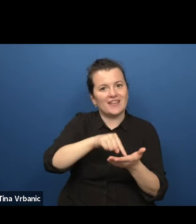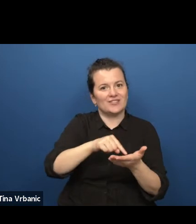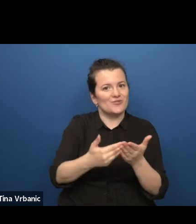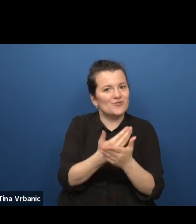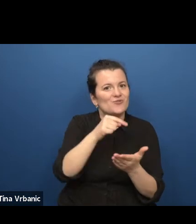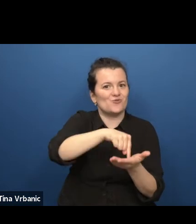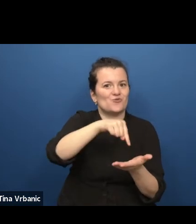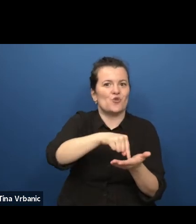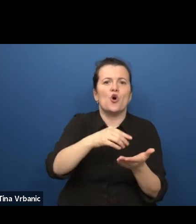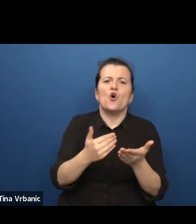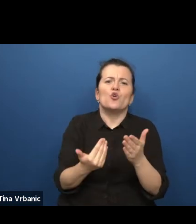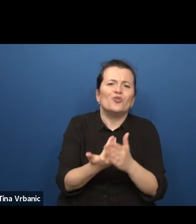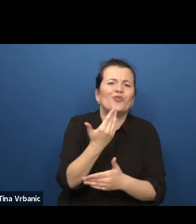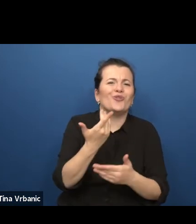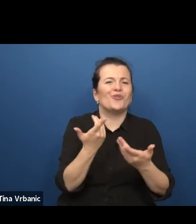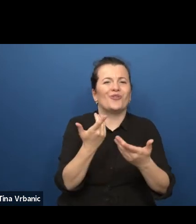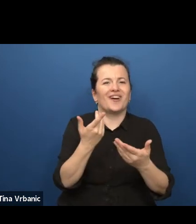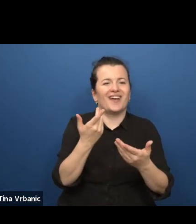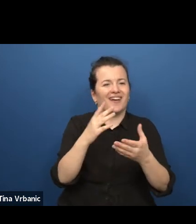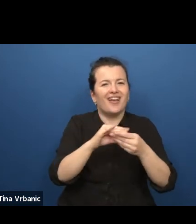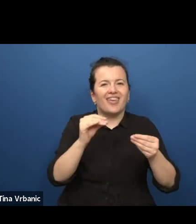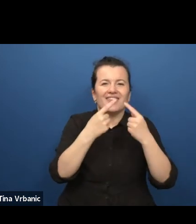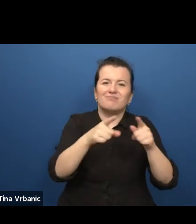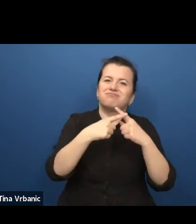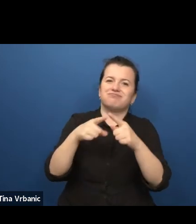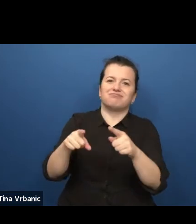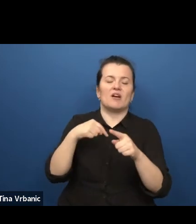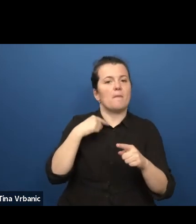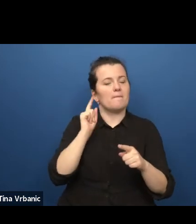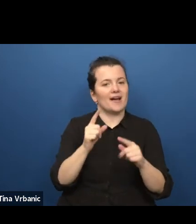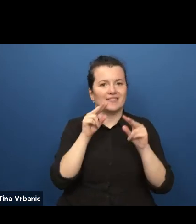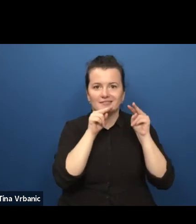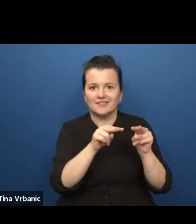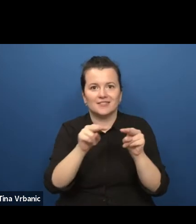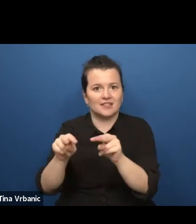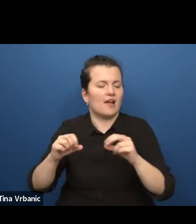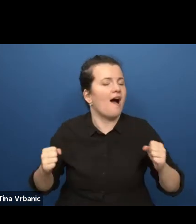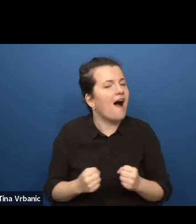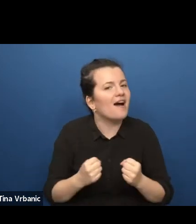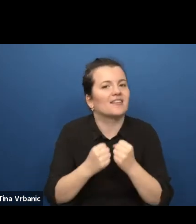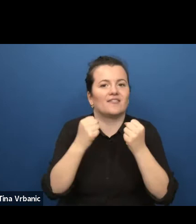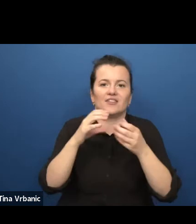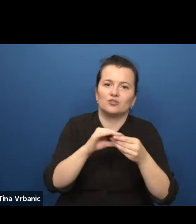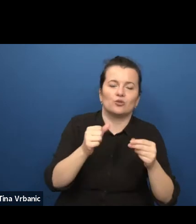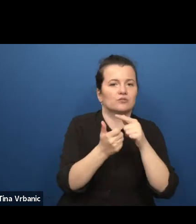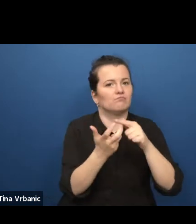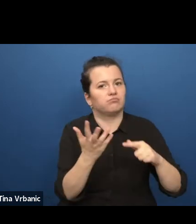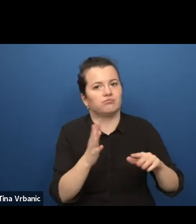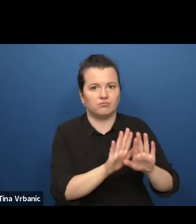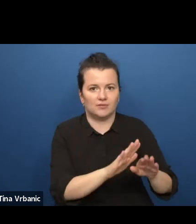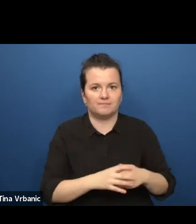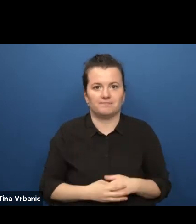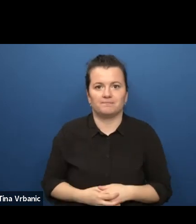thinkers, speakers, writers, and activists. Side note. The intersectional approach